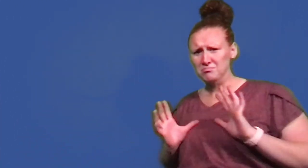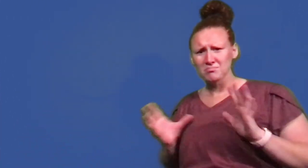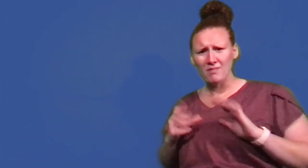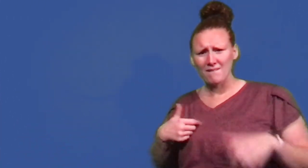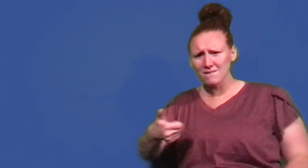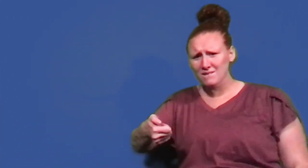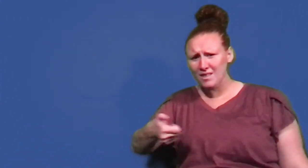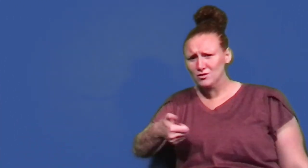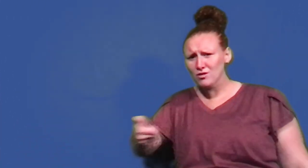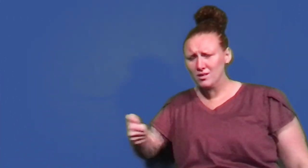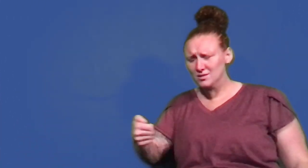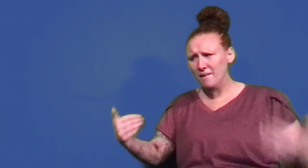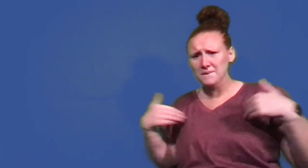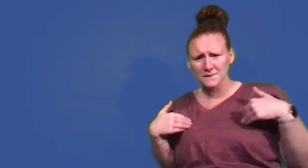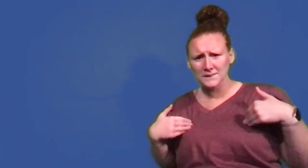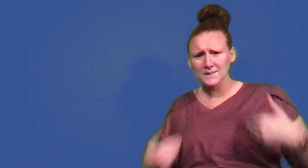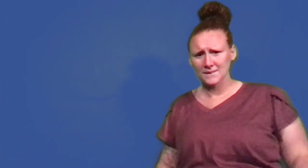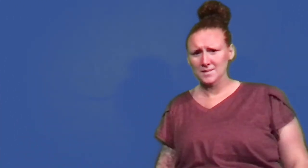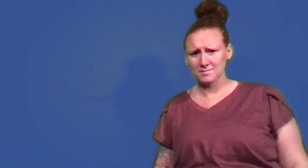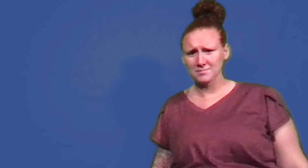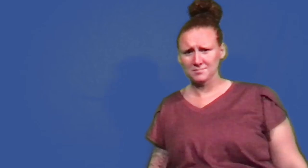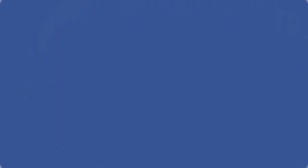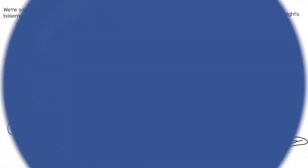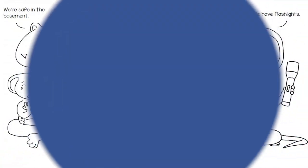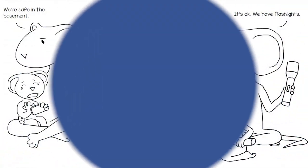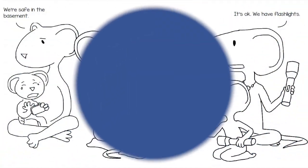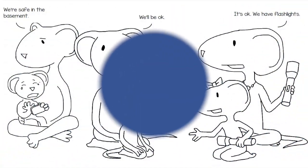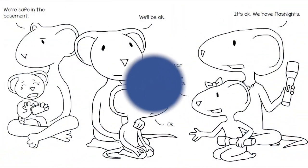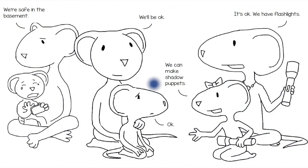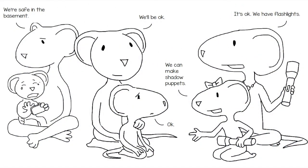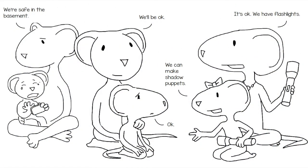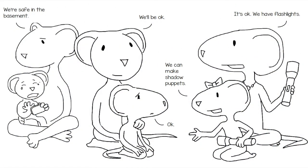It's okay. We have flashlights.